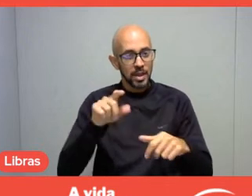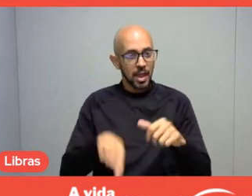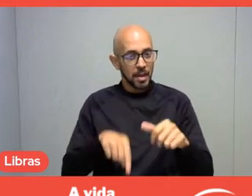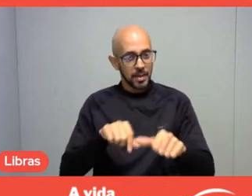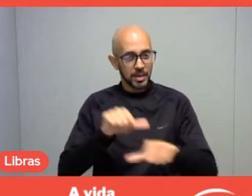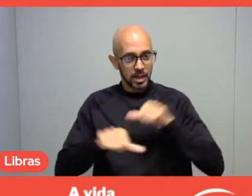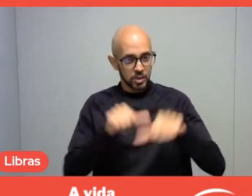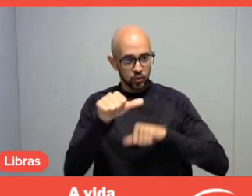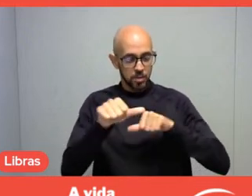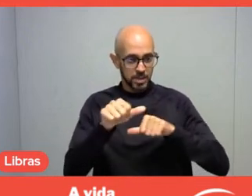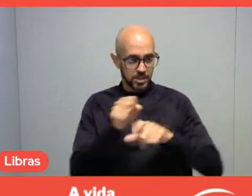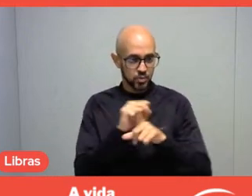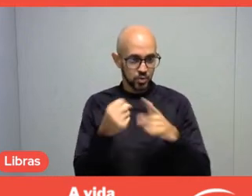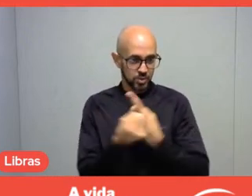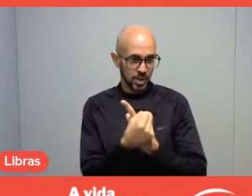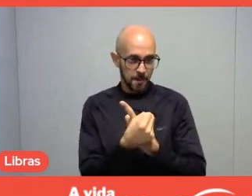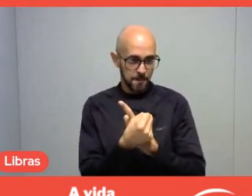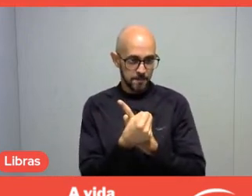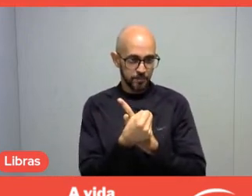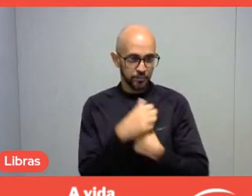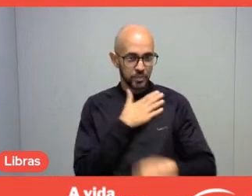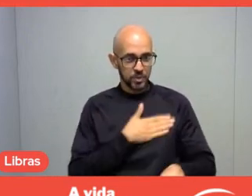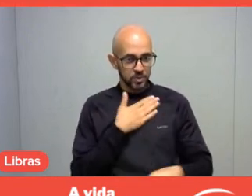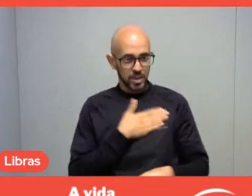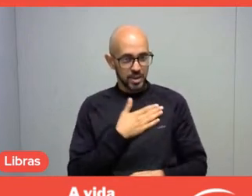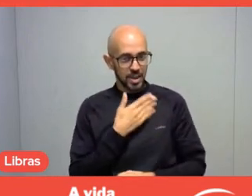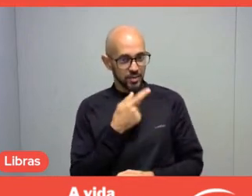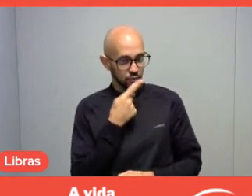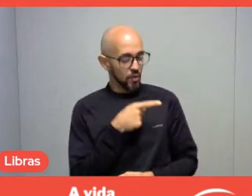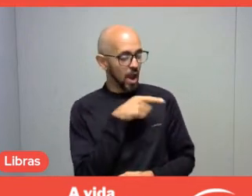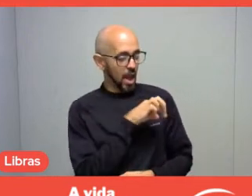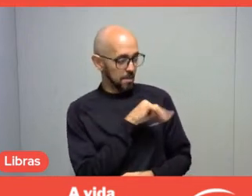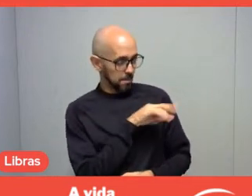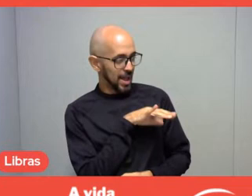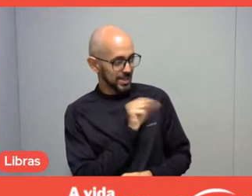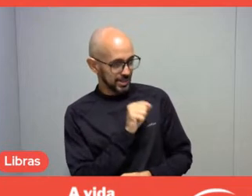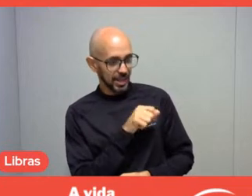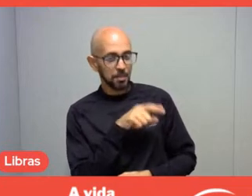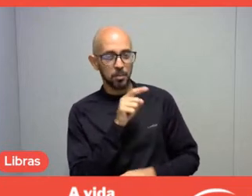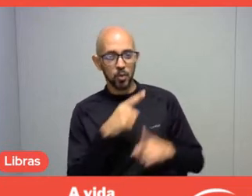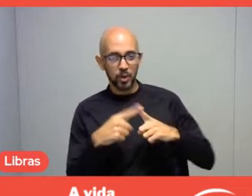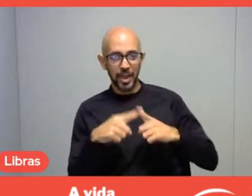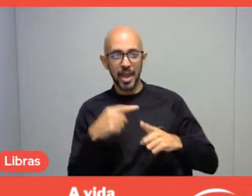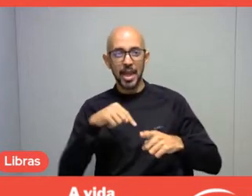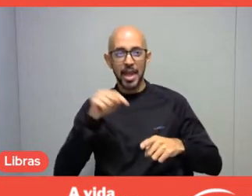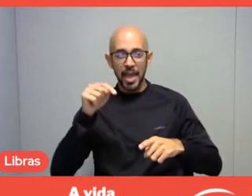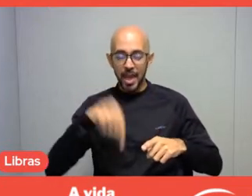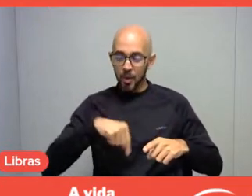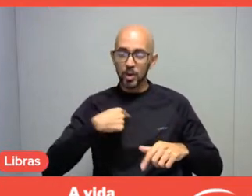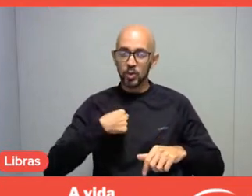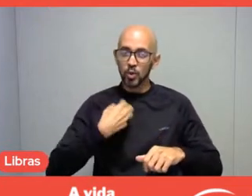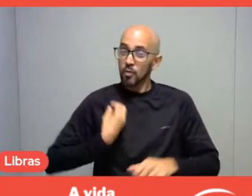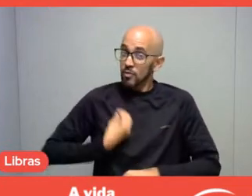So, Márcia, I want to give this example, which I think is very explanatory, which I'm living right now, while I'm on this livestream. At the end of this livestream,